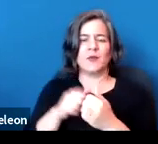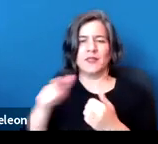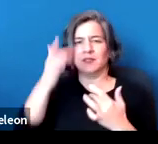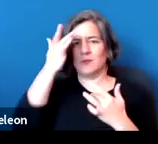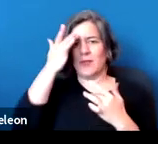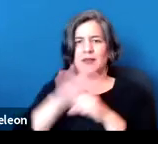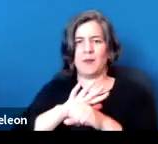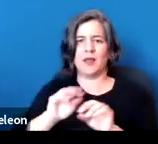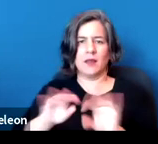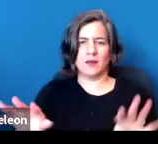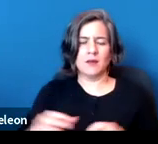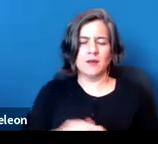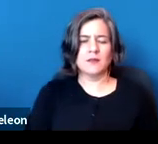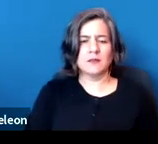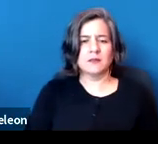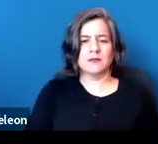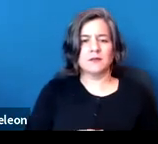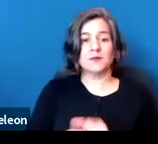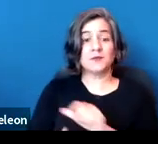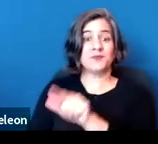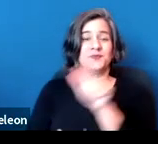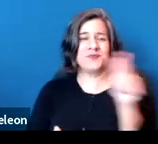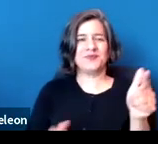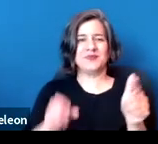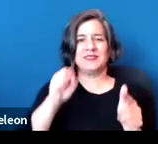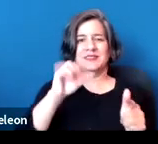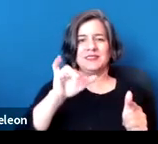And I will turn it over to Sydney to take us to the end.